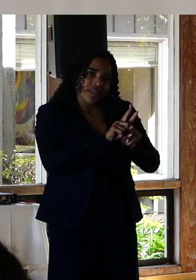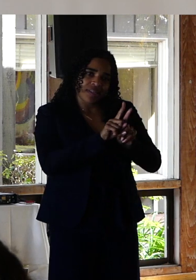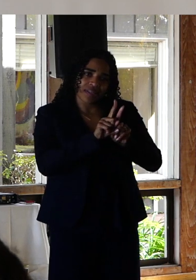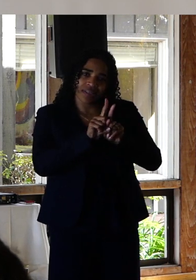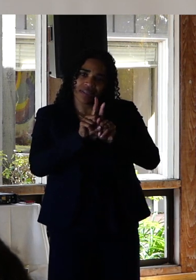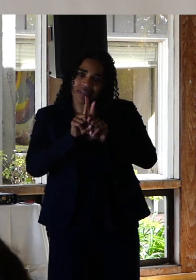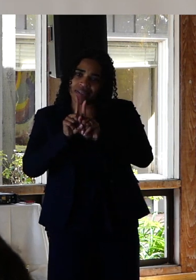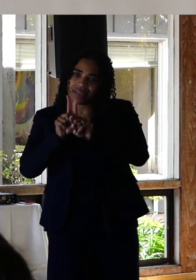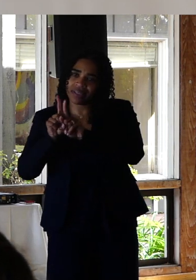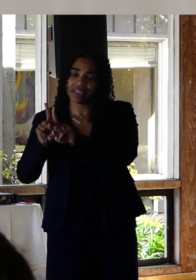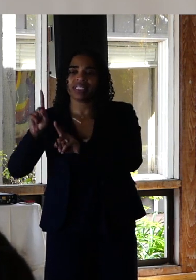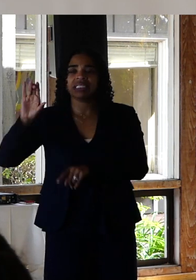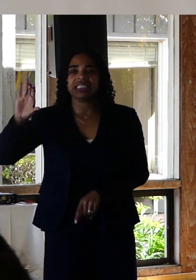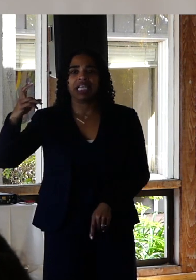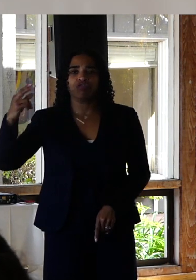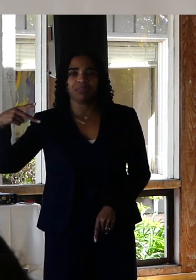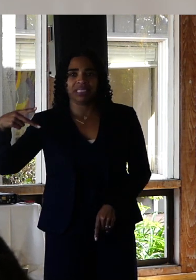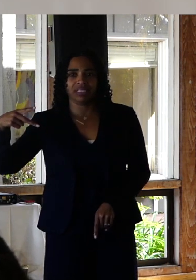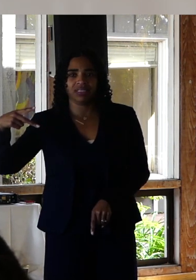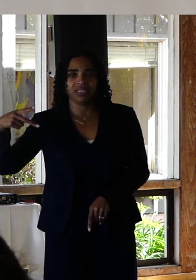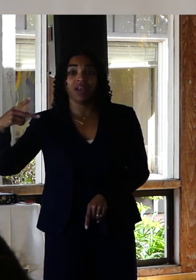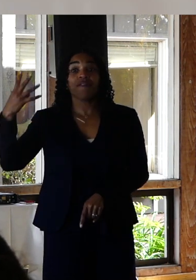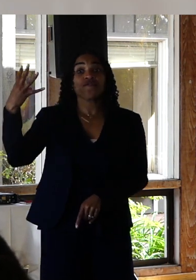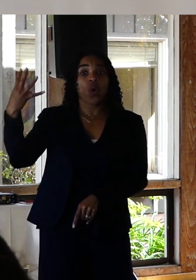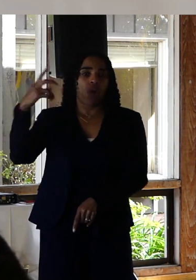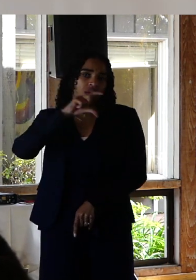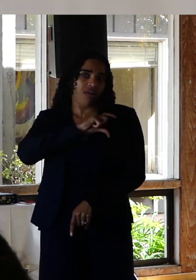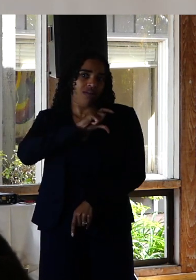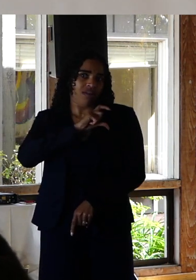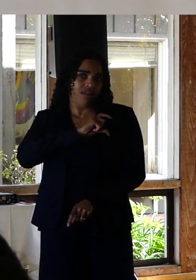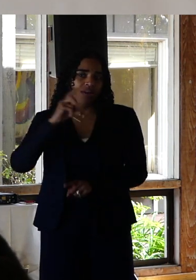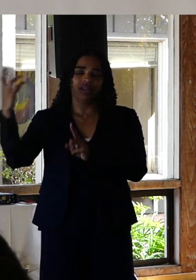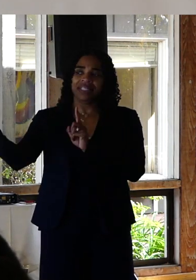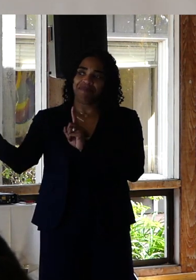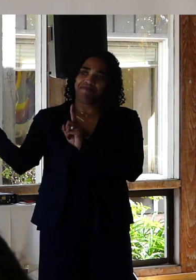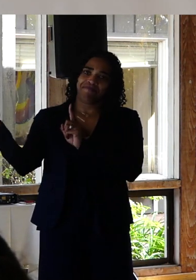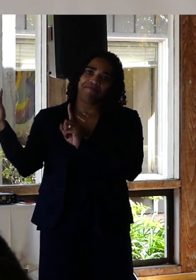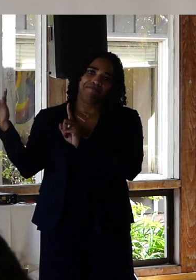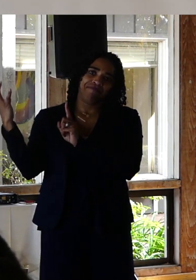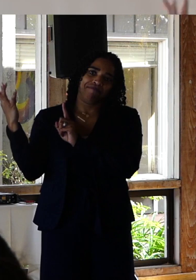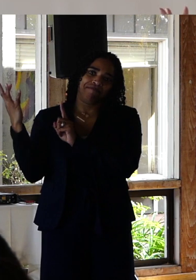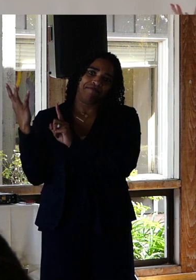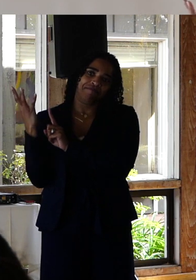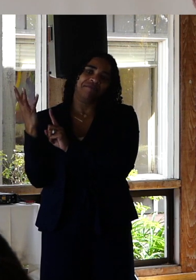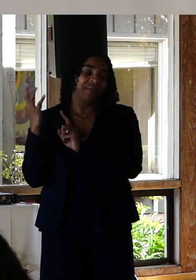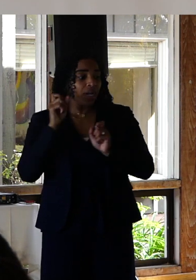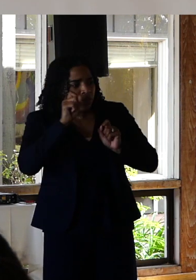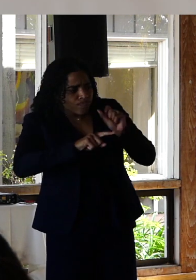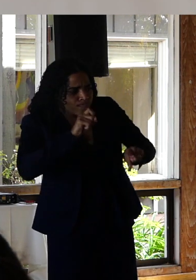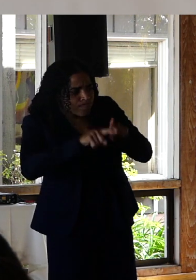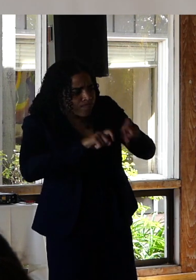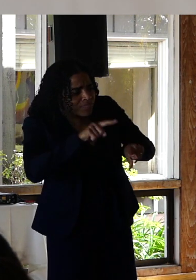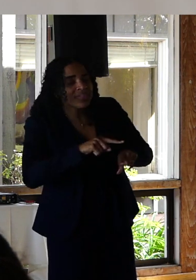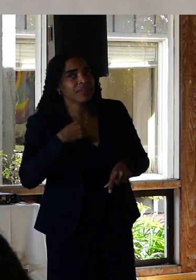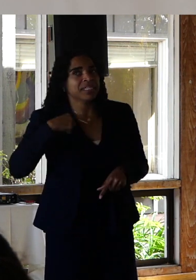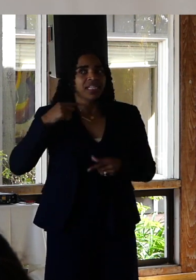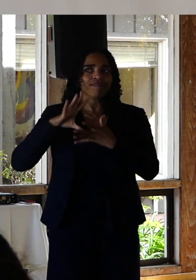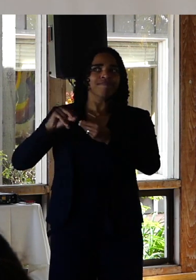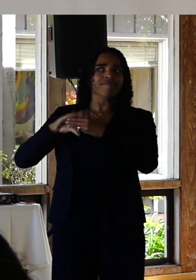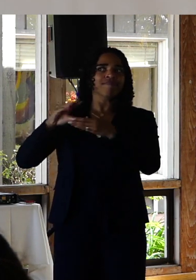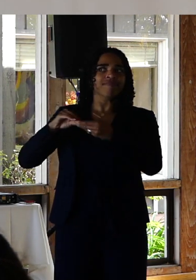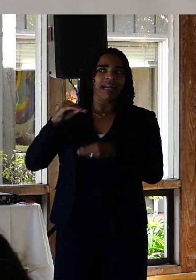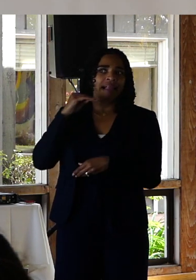To the CHP, only four officers this time. Wehre once again, I lied, I stuck